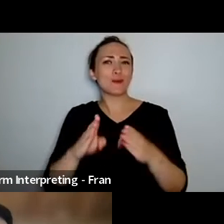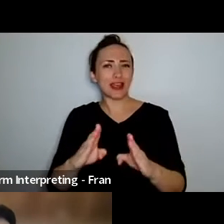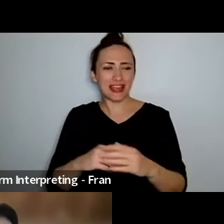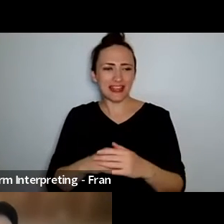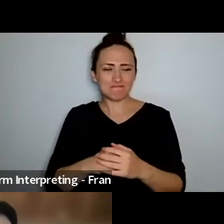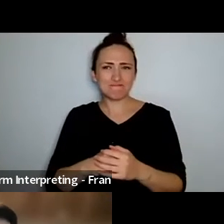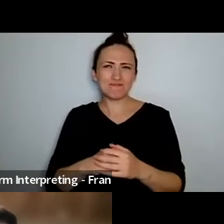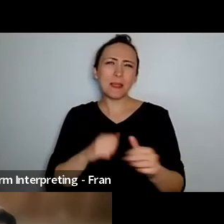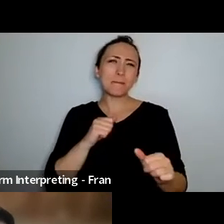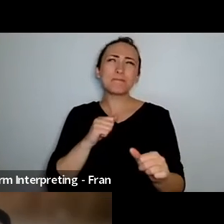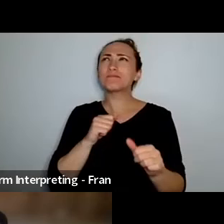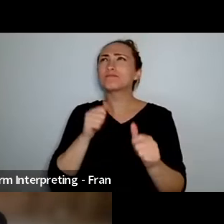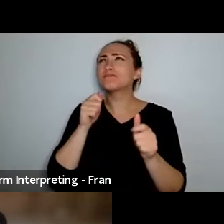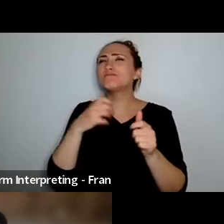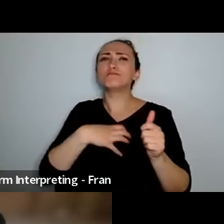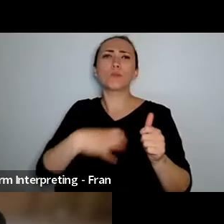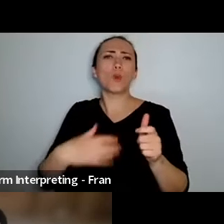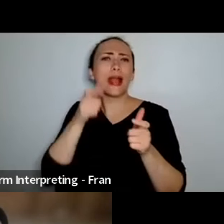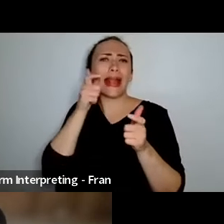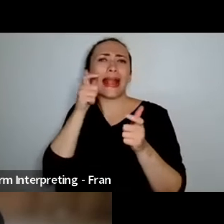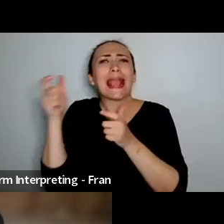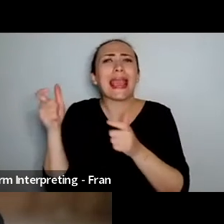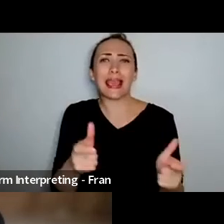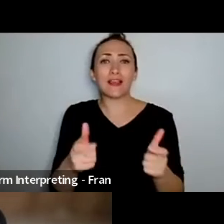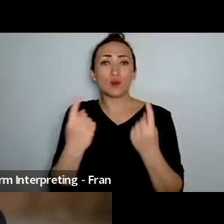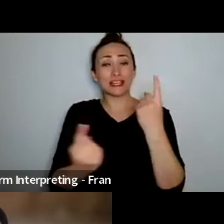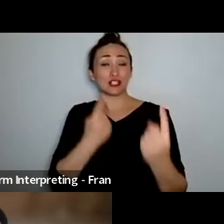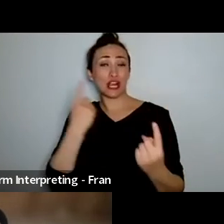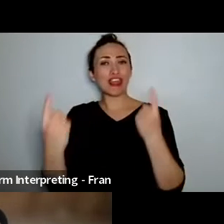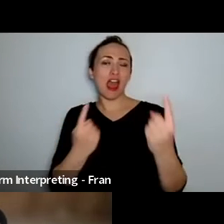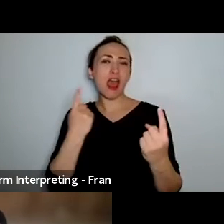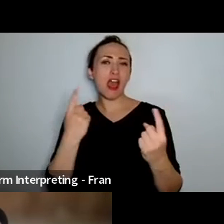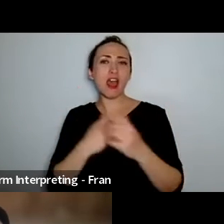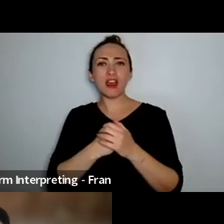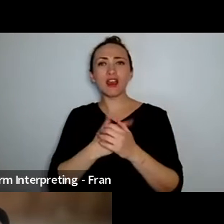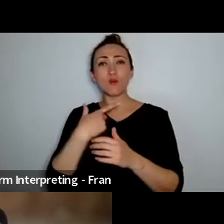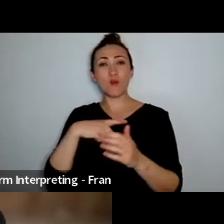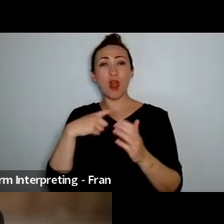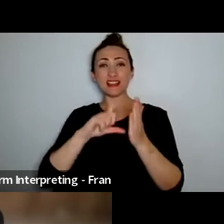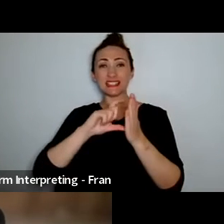ways and caring ways because it's it's having disability at the focus and not as an afterthought